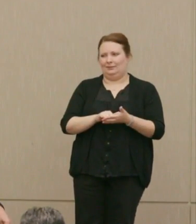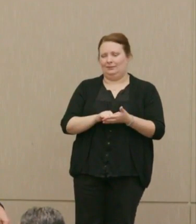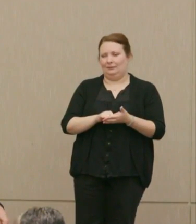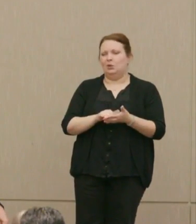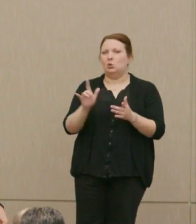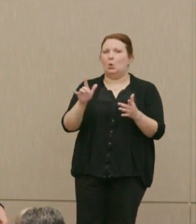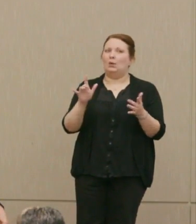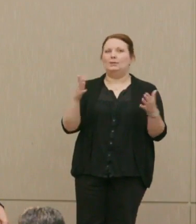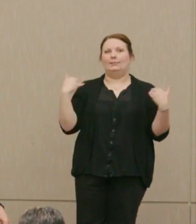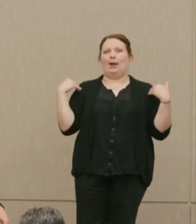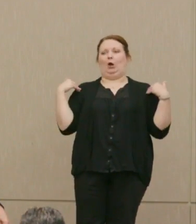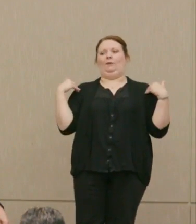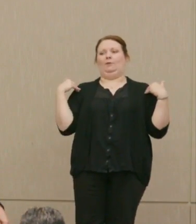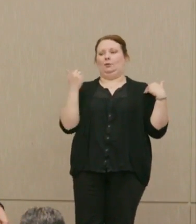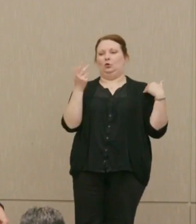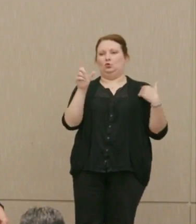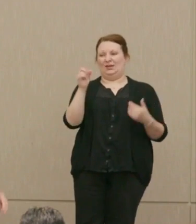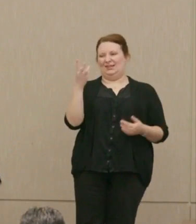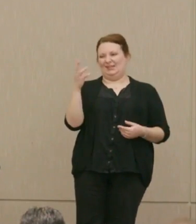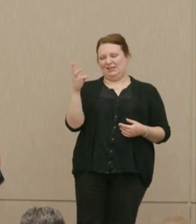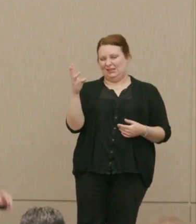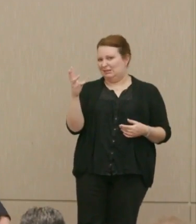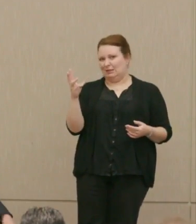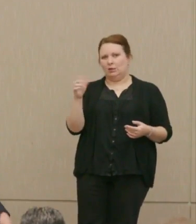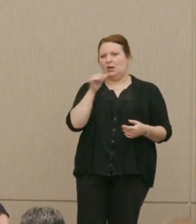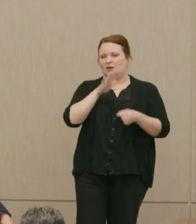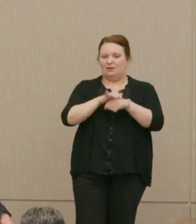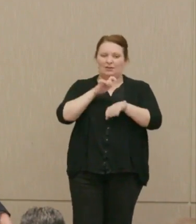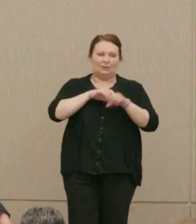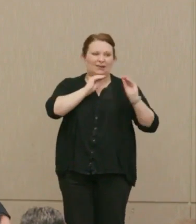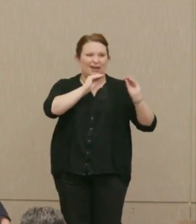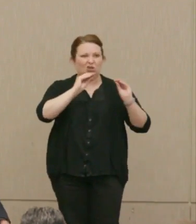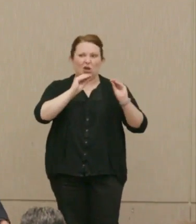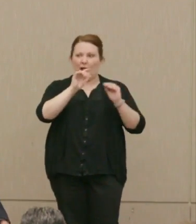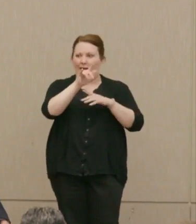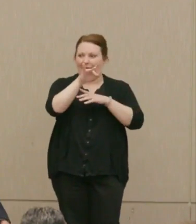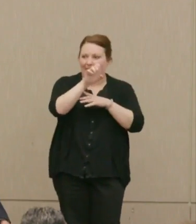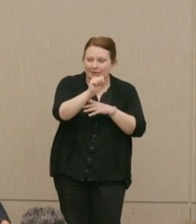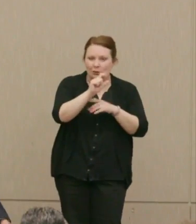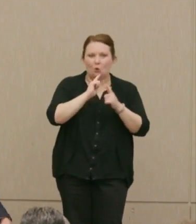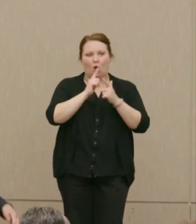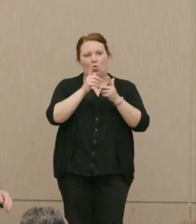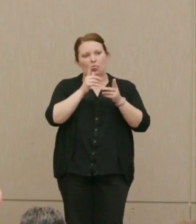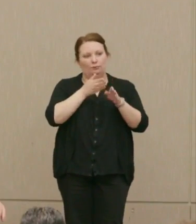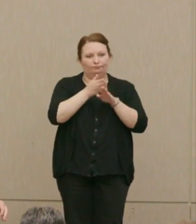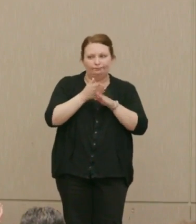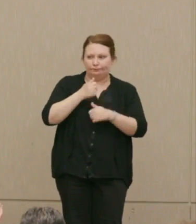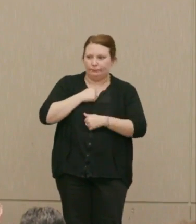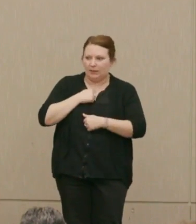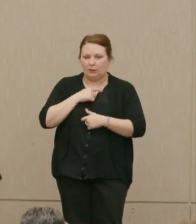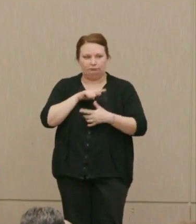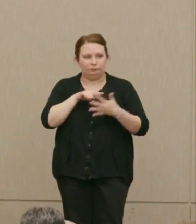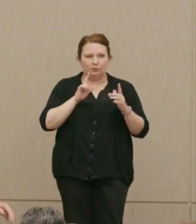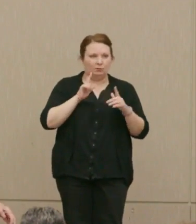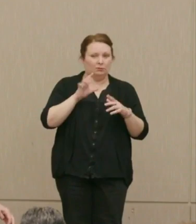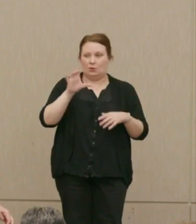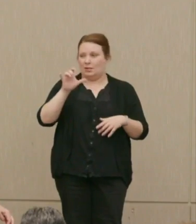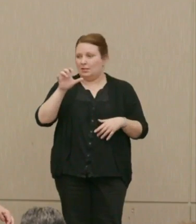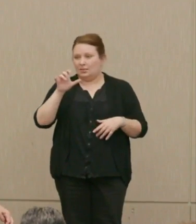It was his last year, 2016. Didn't have time to educate the allies, or the services, or anybody. The president couldn't get it.